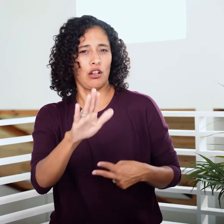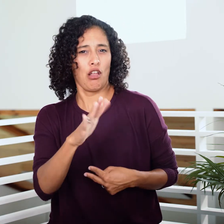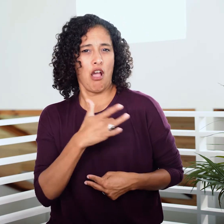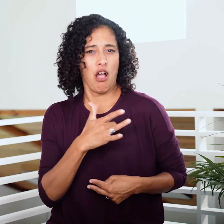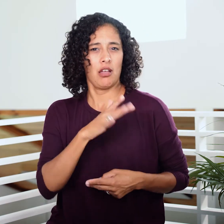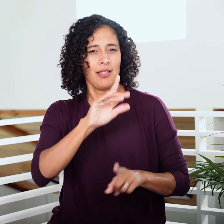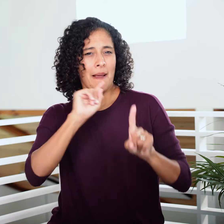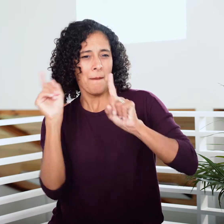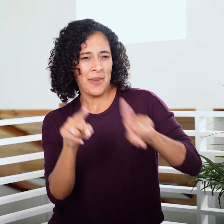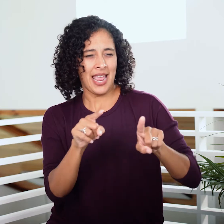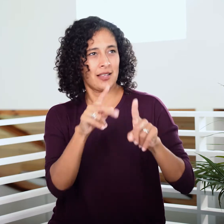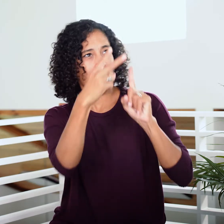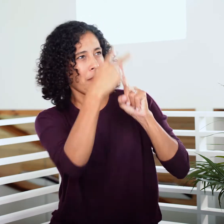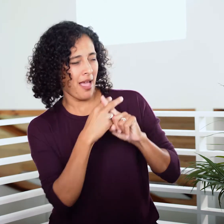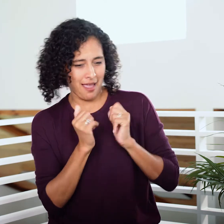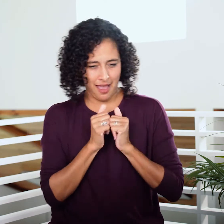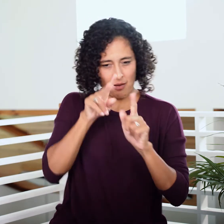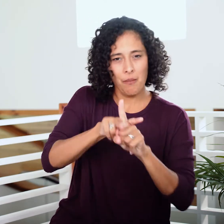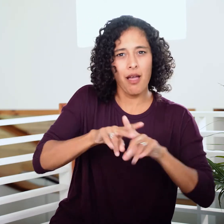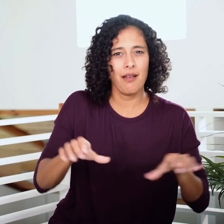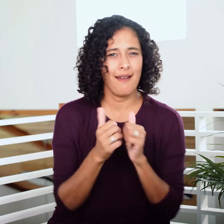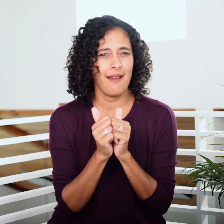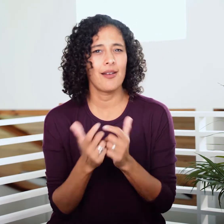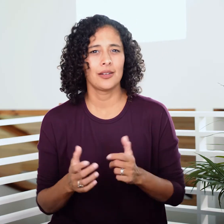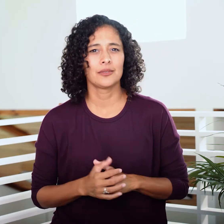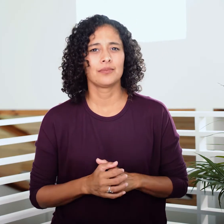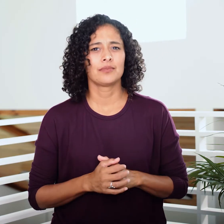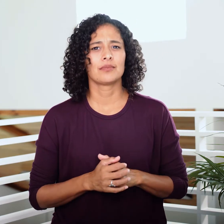to see how to apply them.